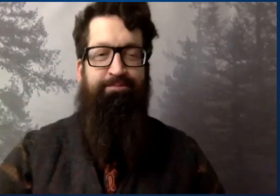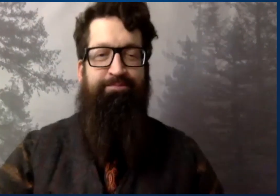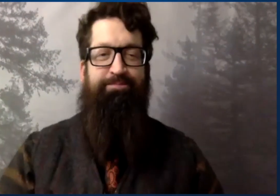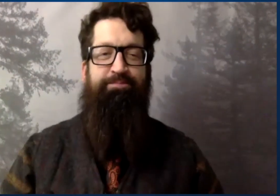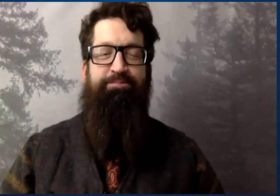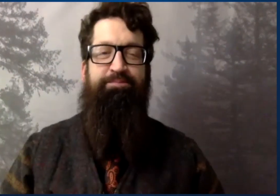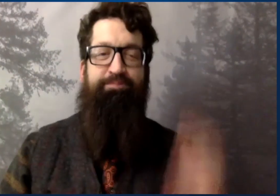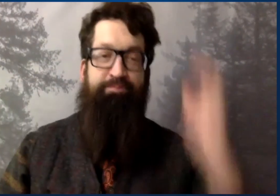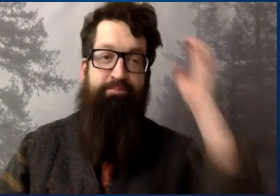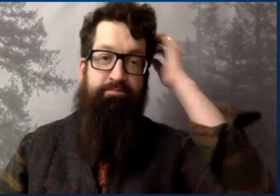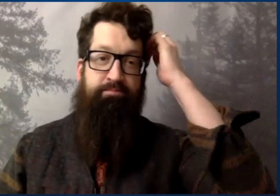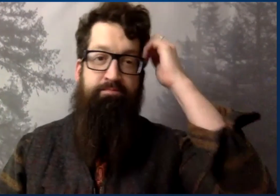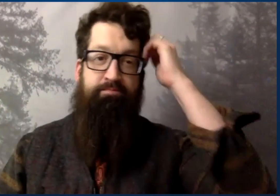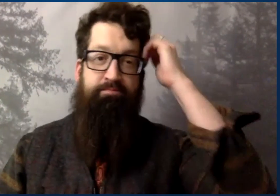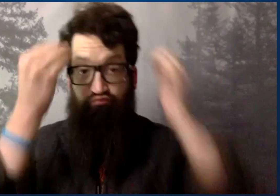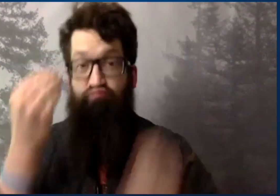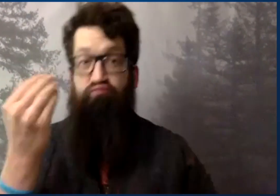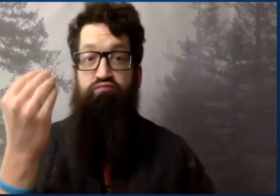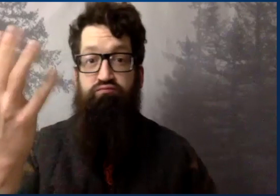Thanks. Absolutely.